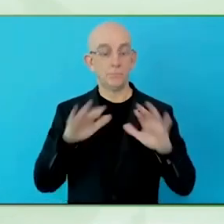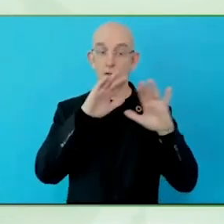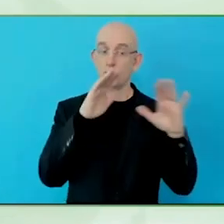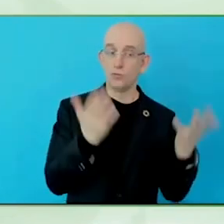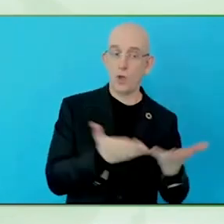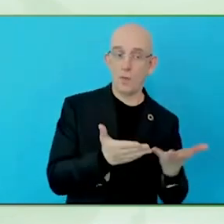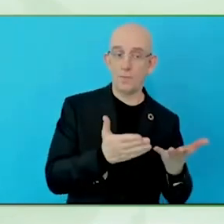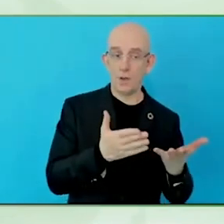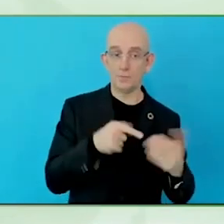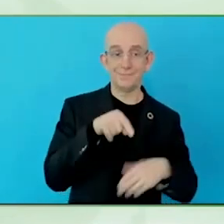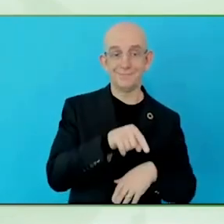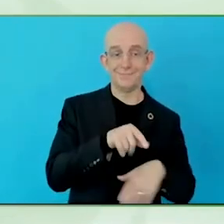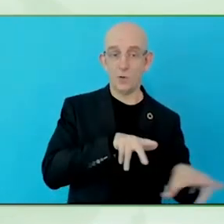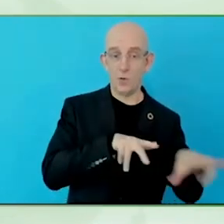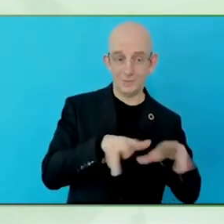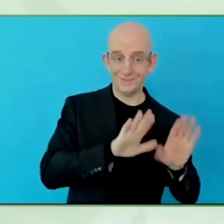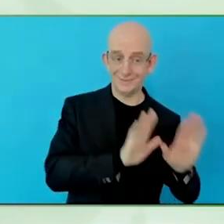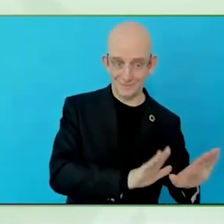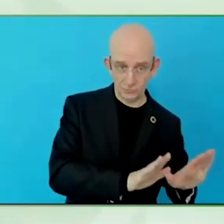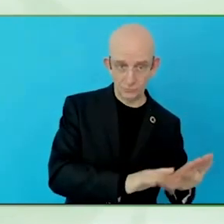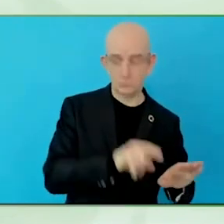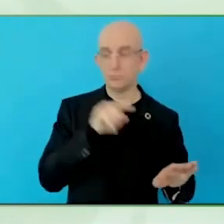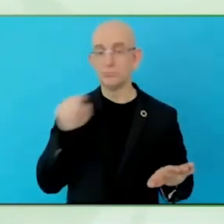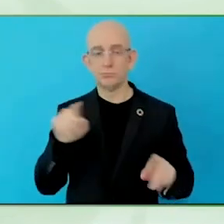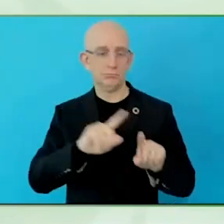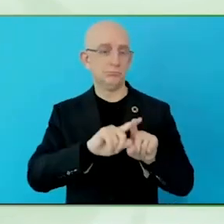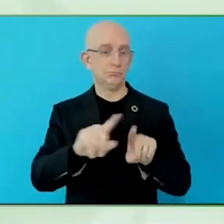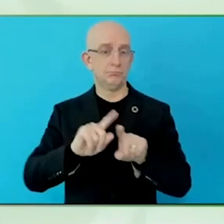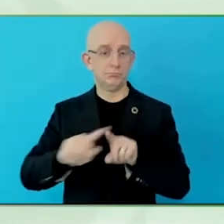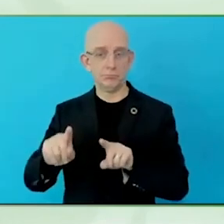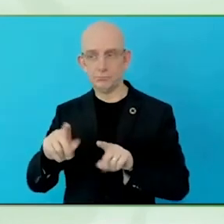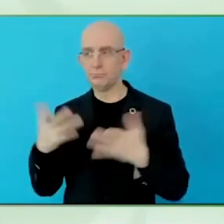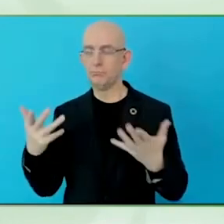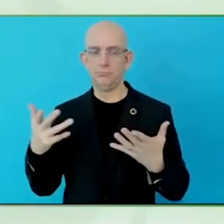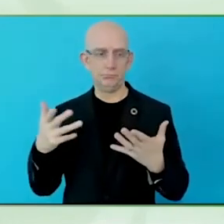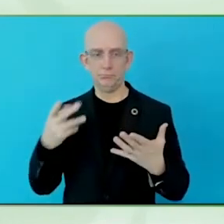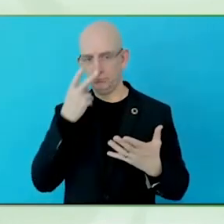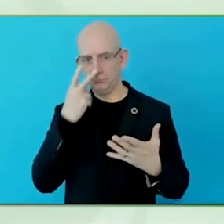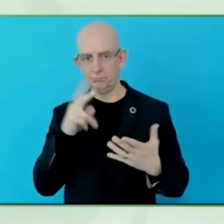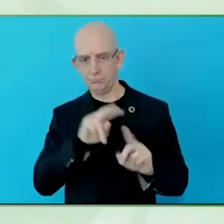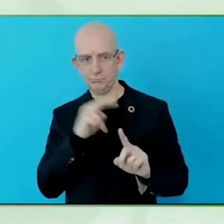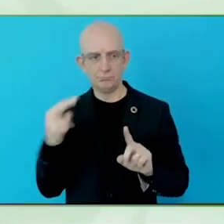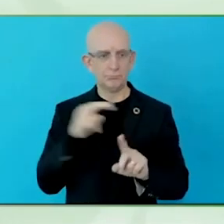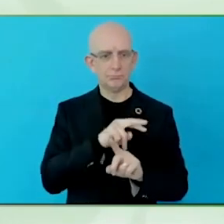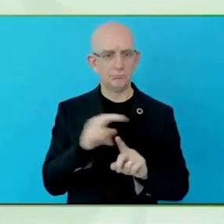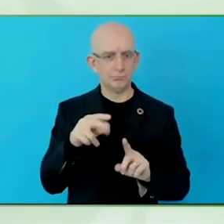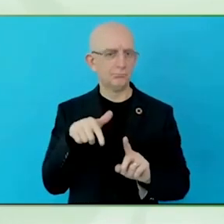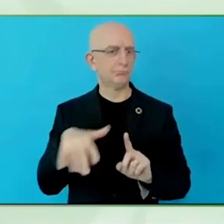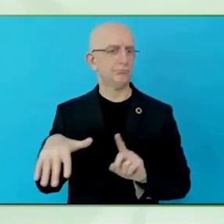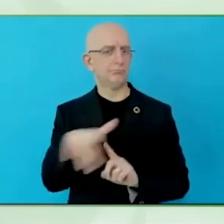That is a question that I can better answer to, what we did from